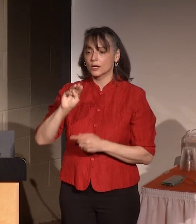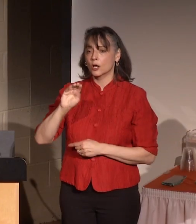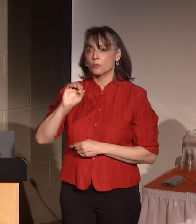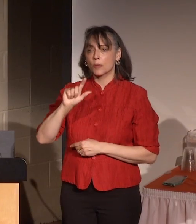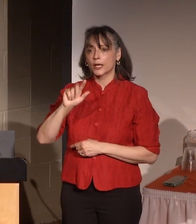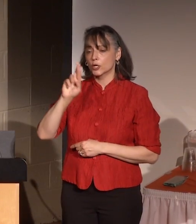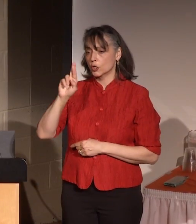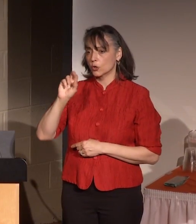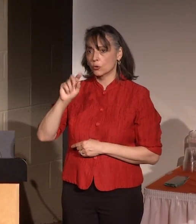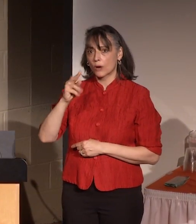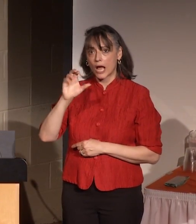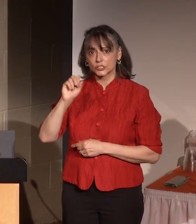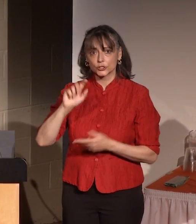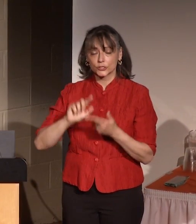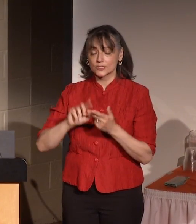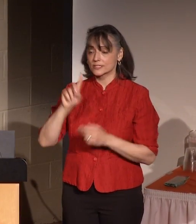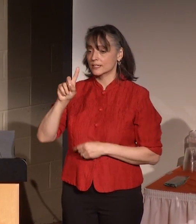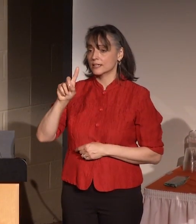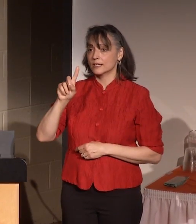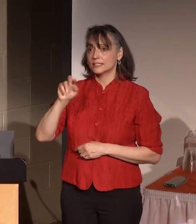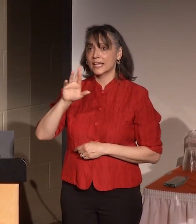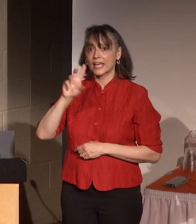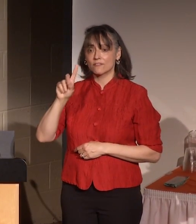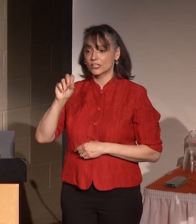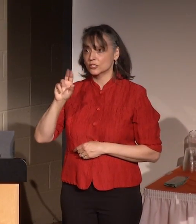Schnuckel and the students in the glass department for all